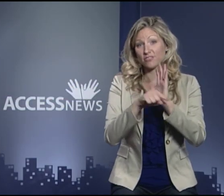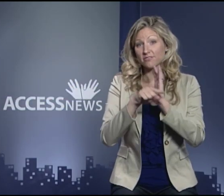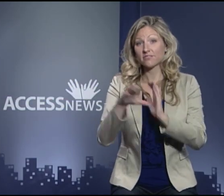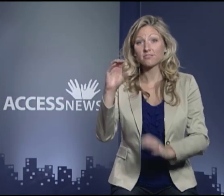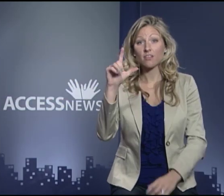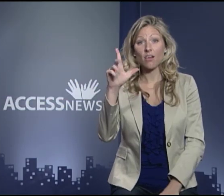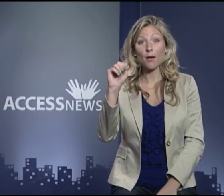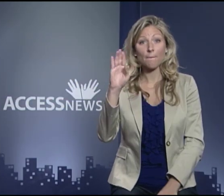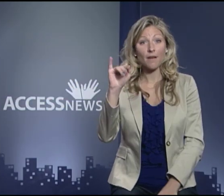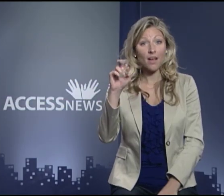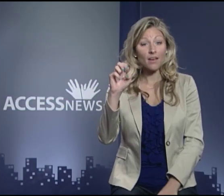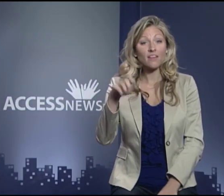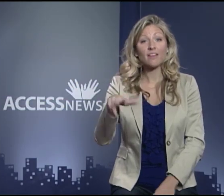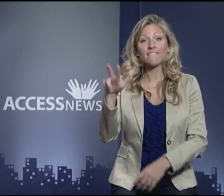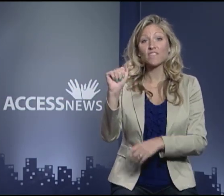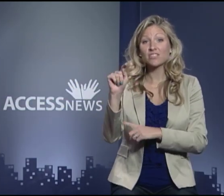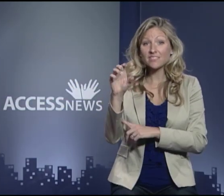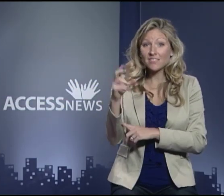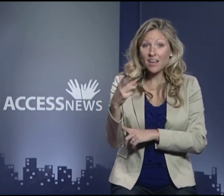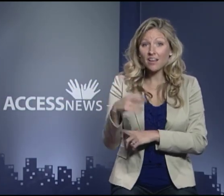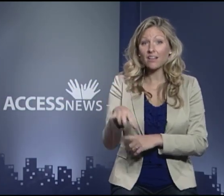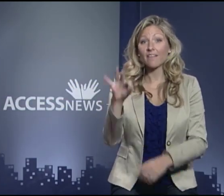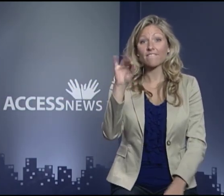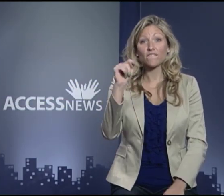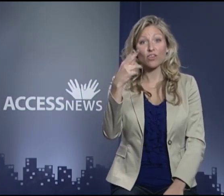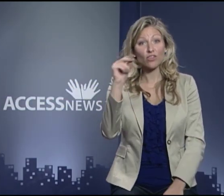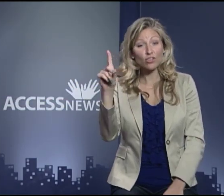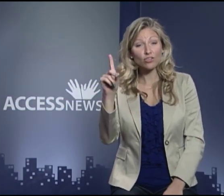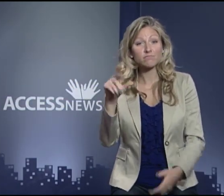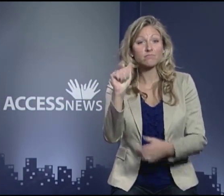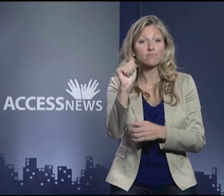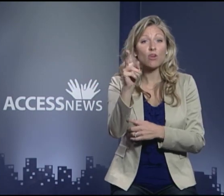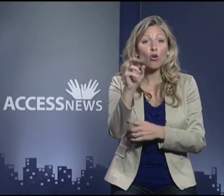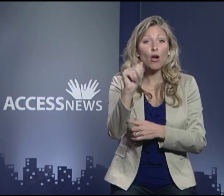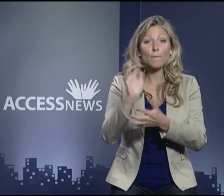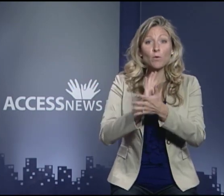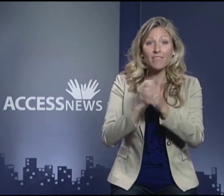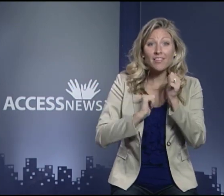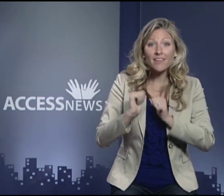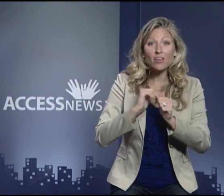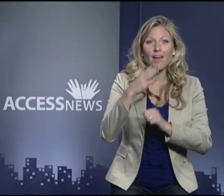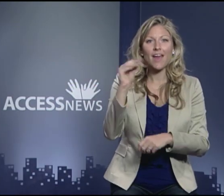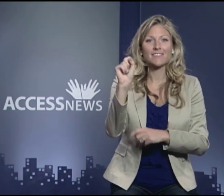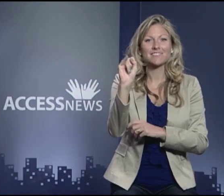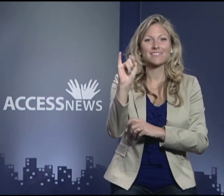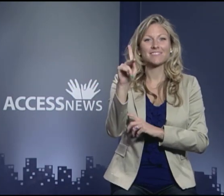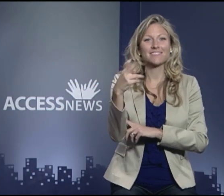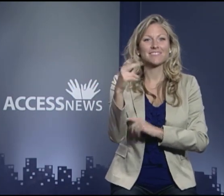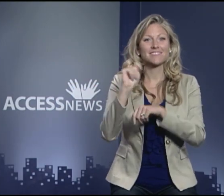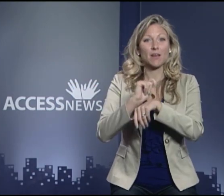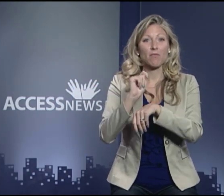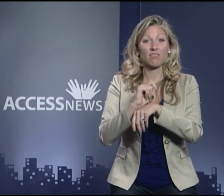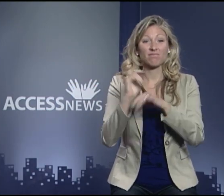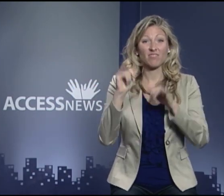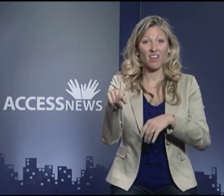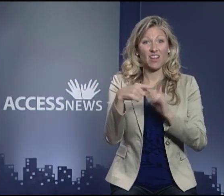Mass murders, Columbine, Virginia Tech, Fort Hood, Aurora movie theater, the Sikh Temple,